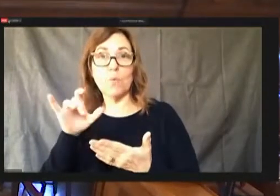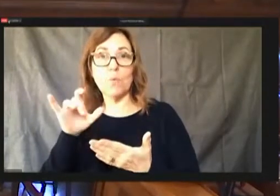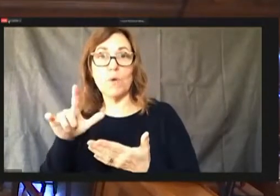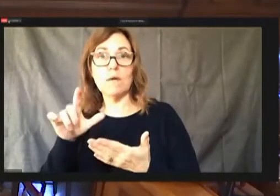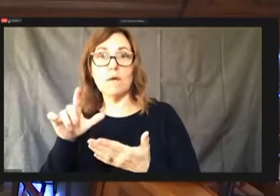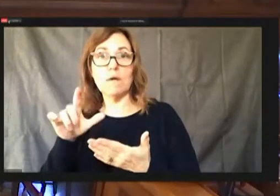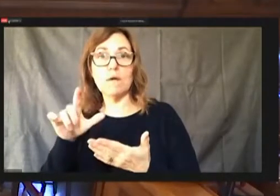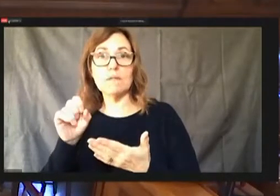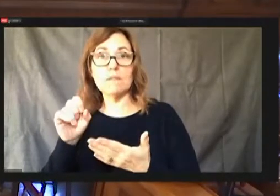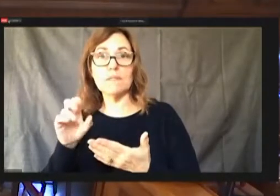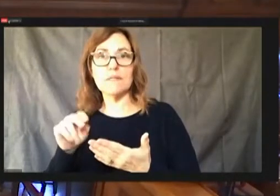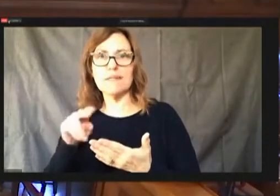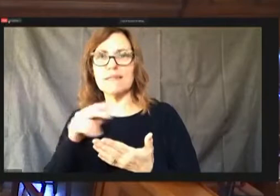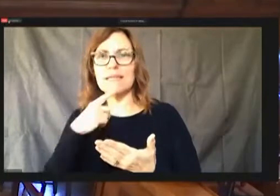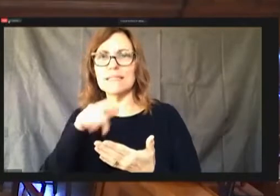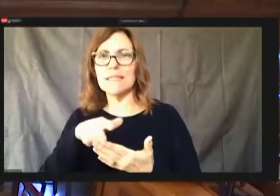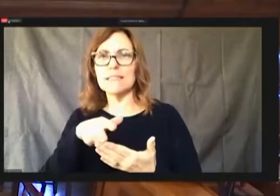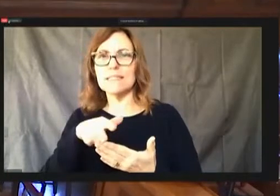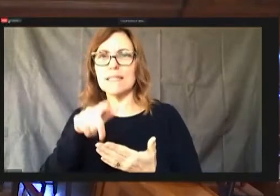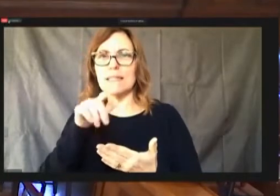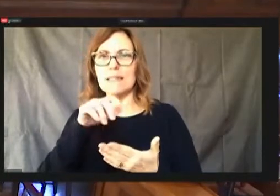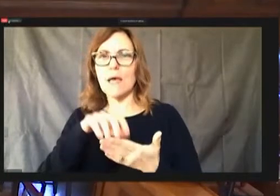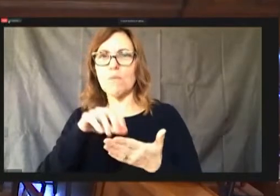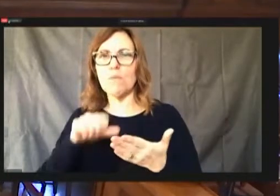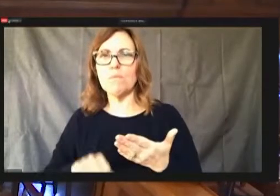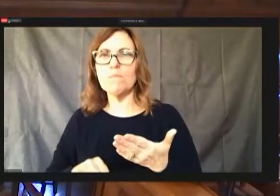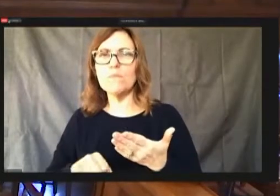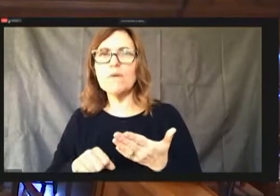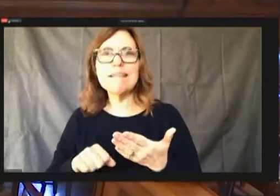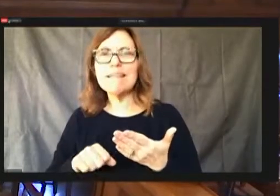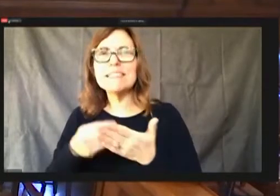silver, and someone explain what that means.